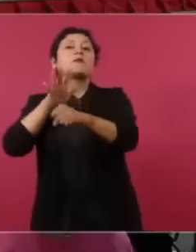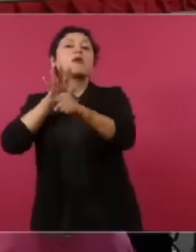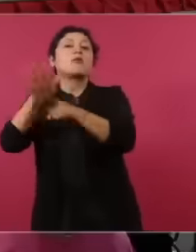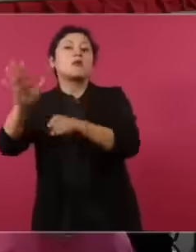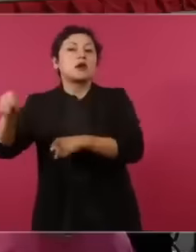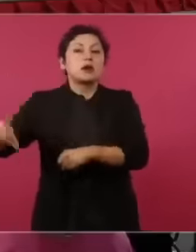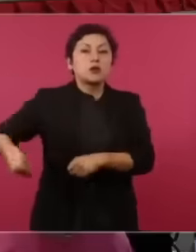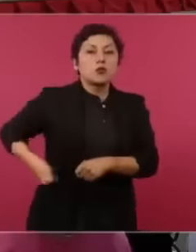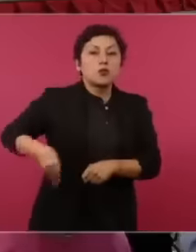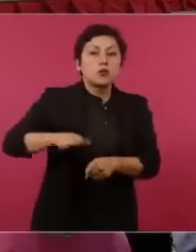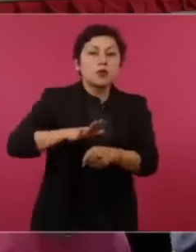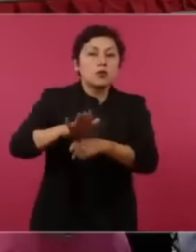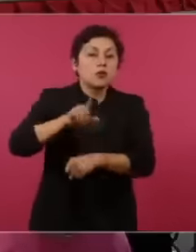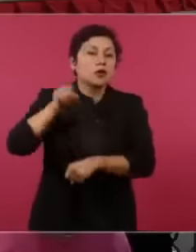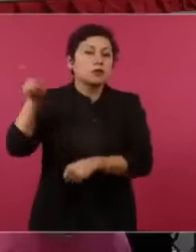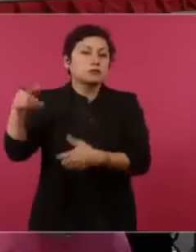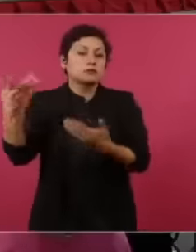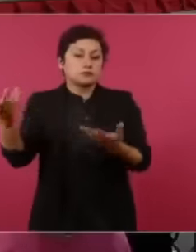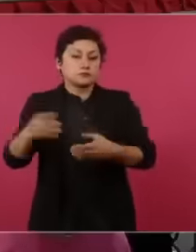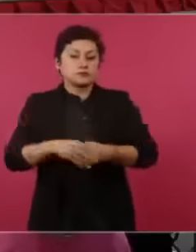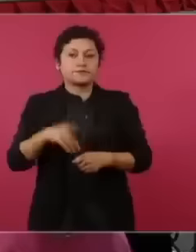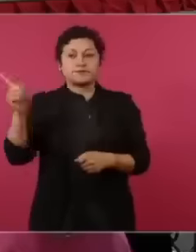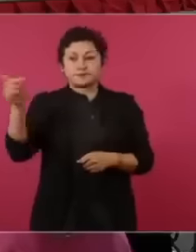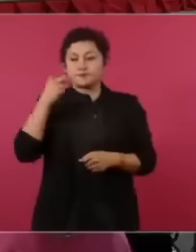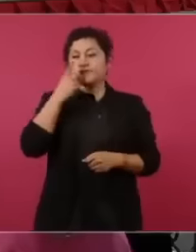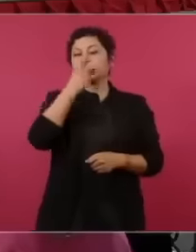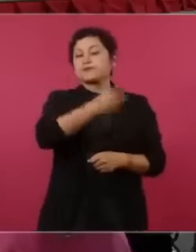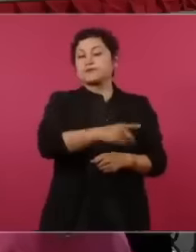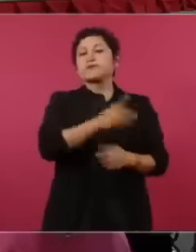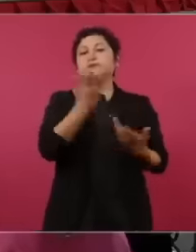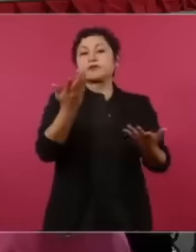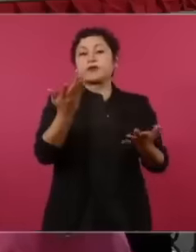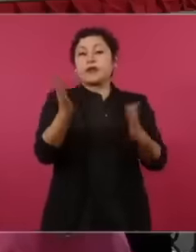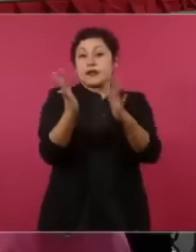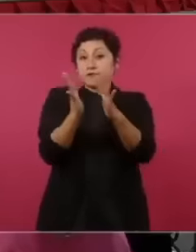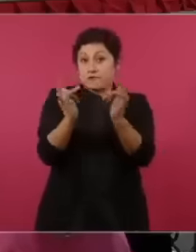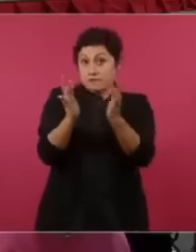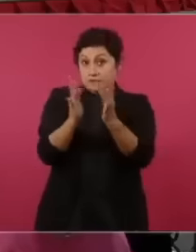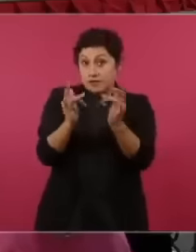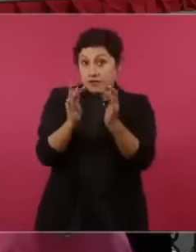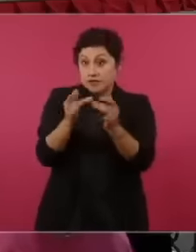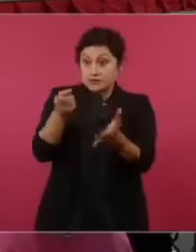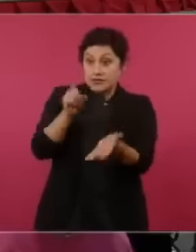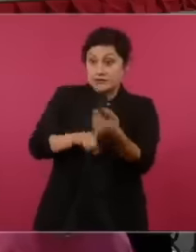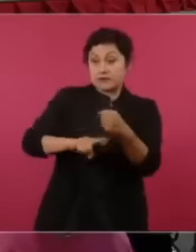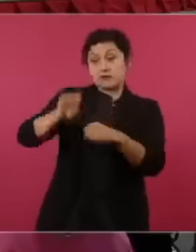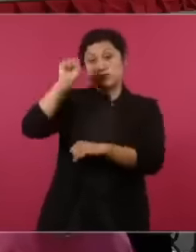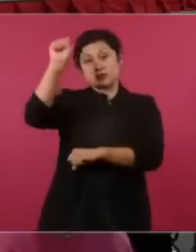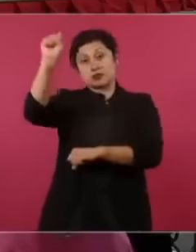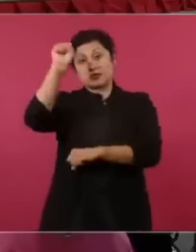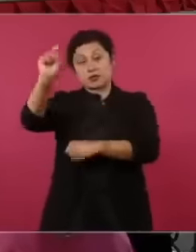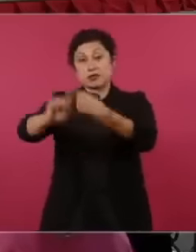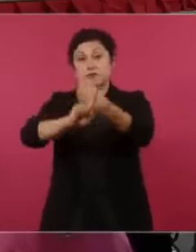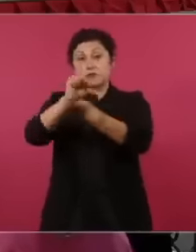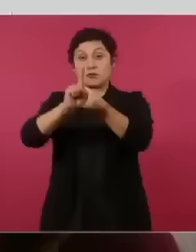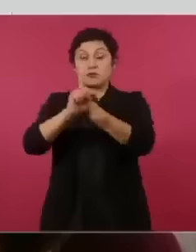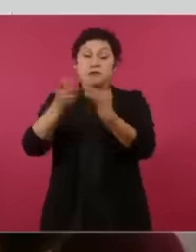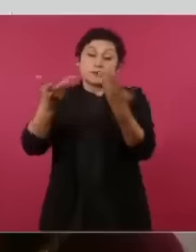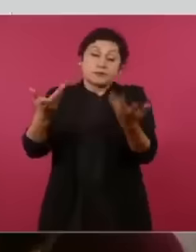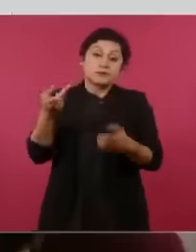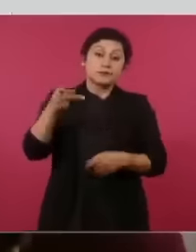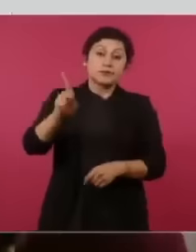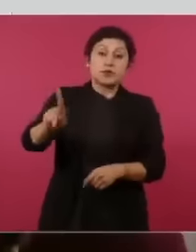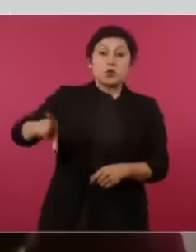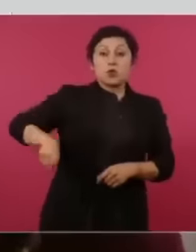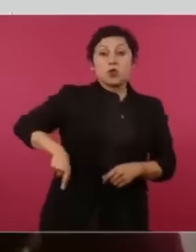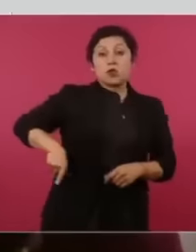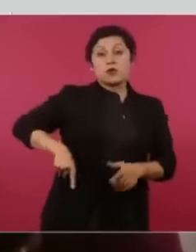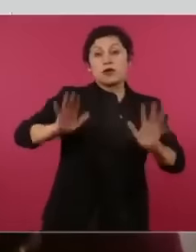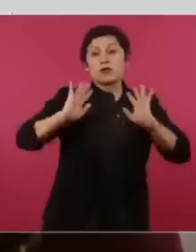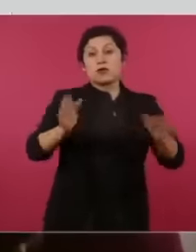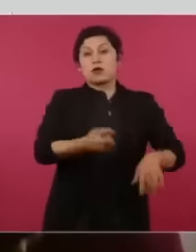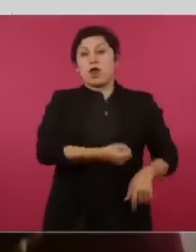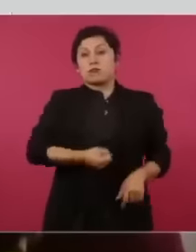the unions are already stopping France. Now, although the The government has already made a mess and is moving forward,